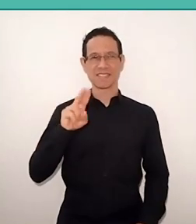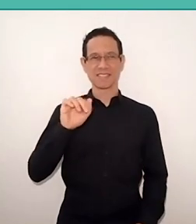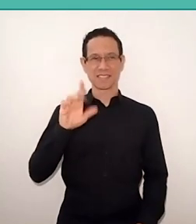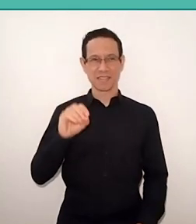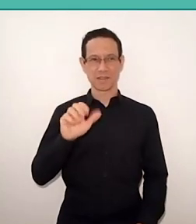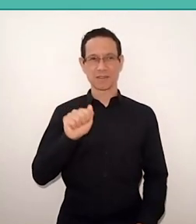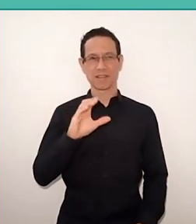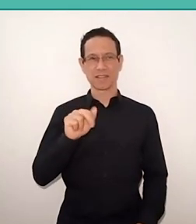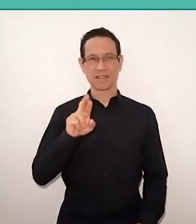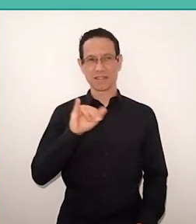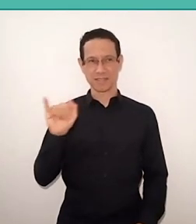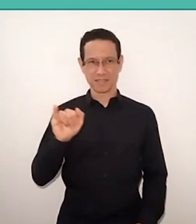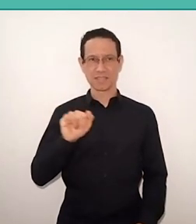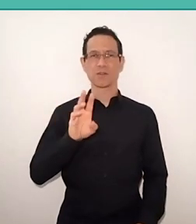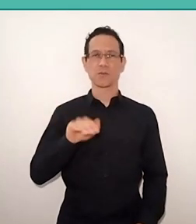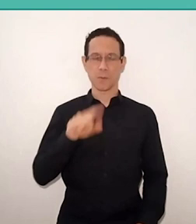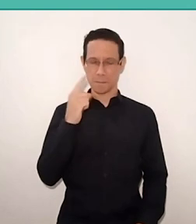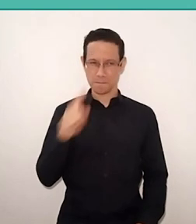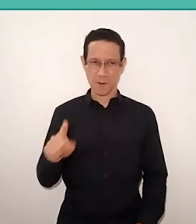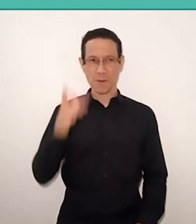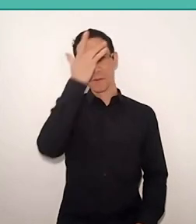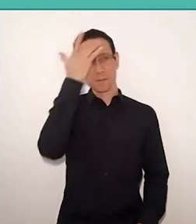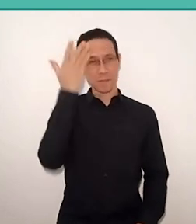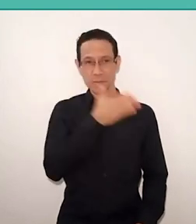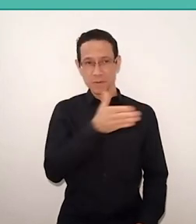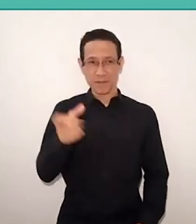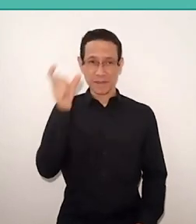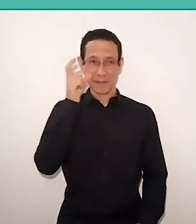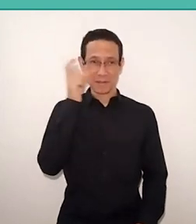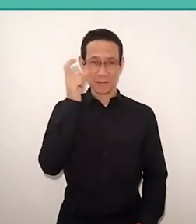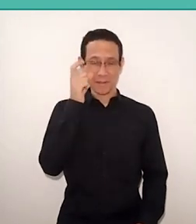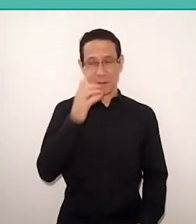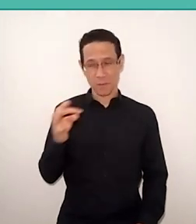every person who was here with us, for all the comments,